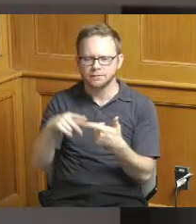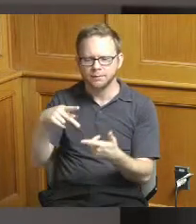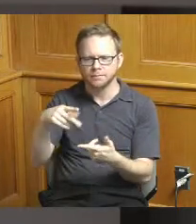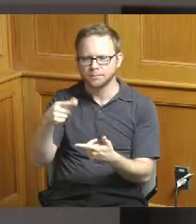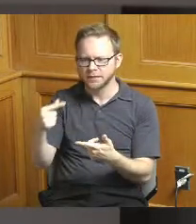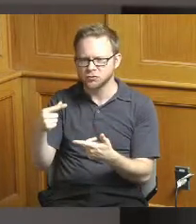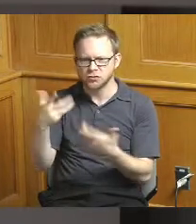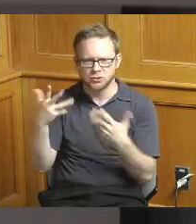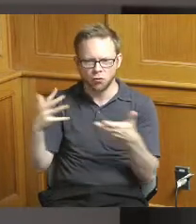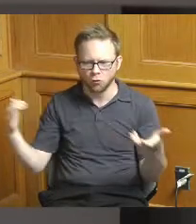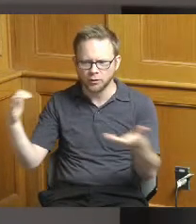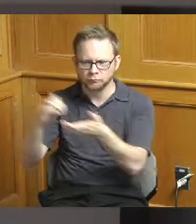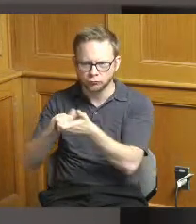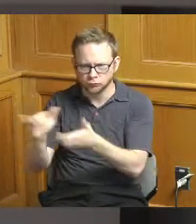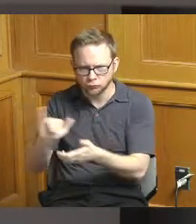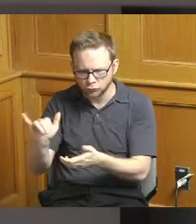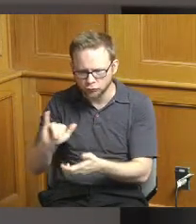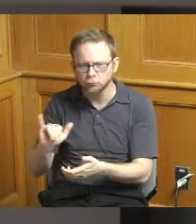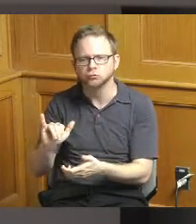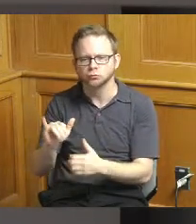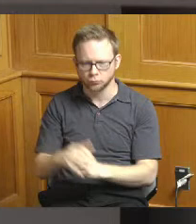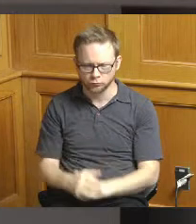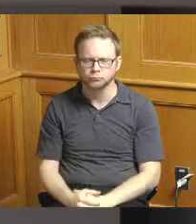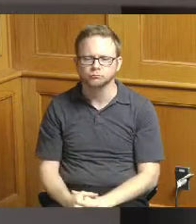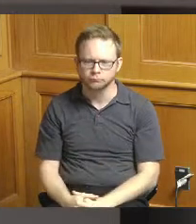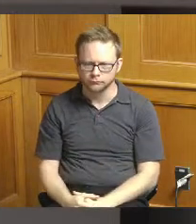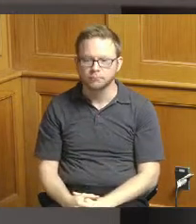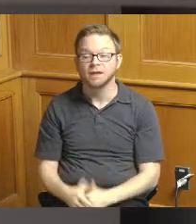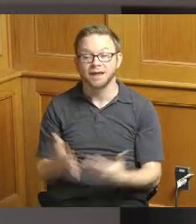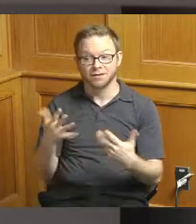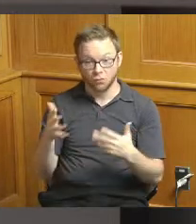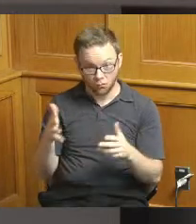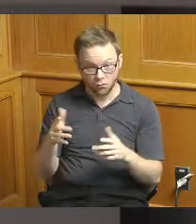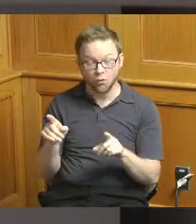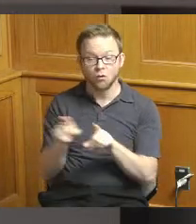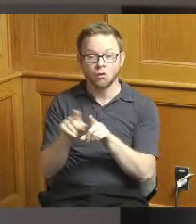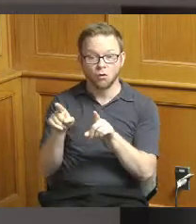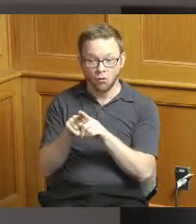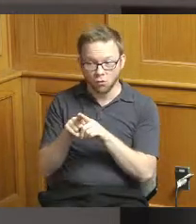off that large demo and remediation project so a lot of different things going on right here